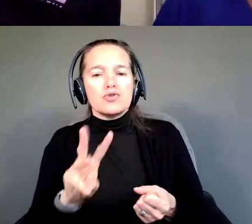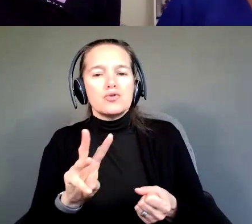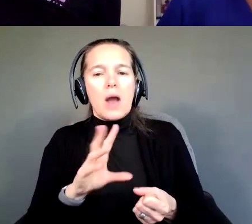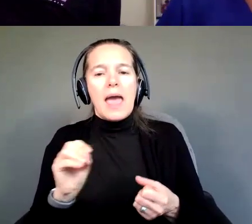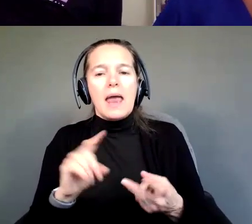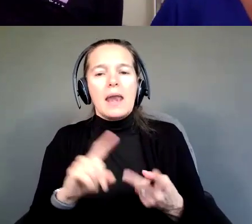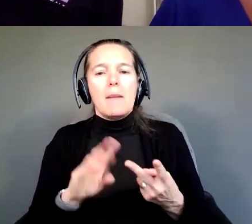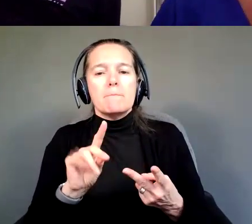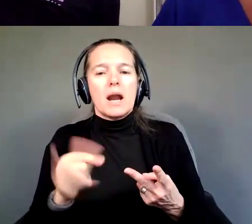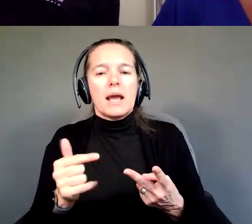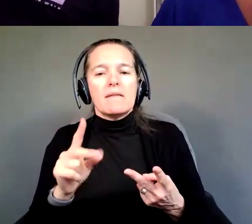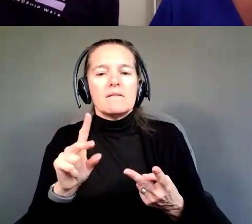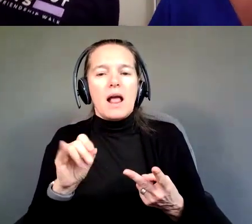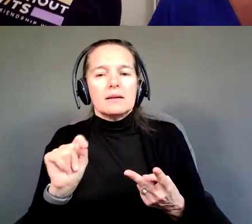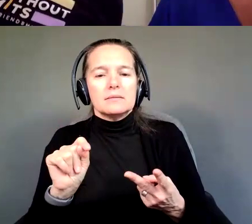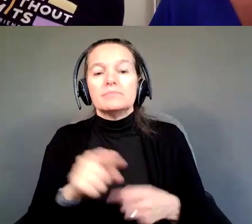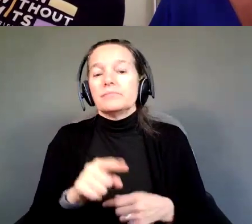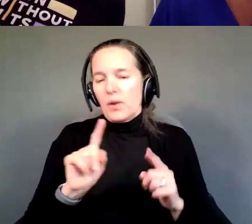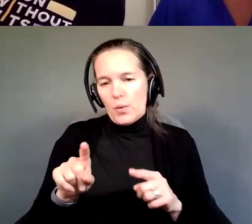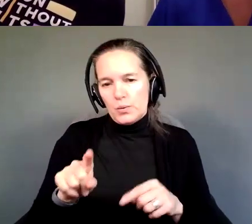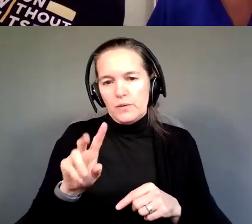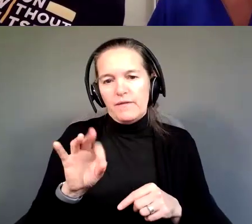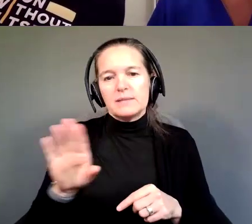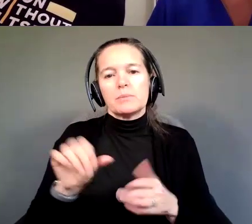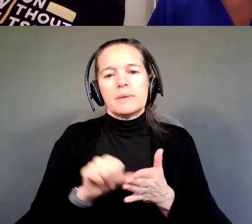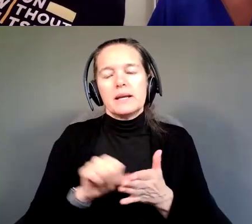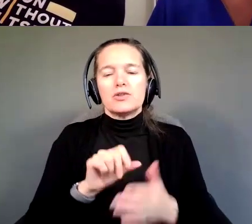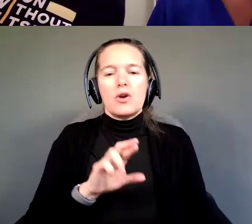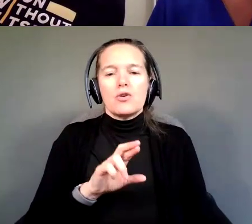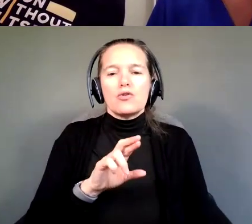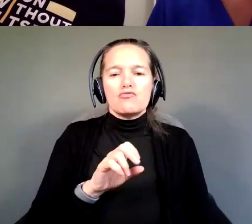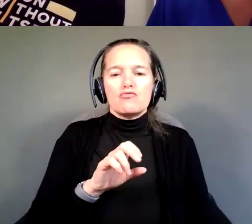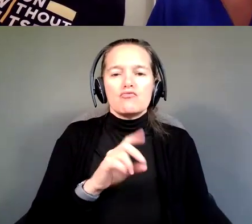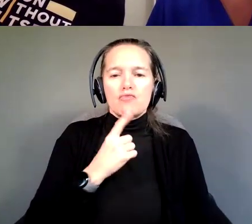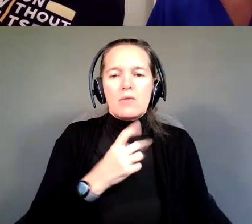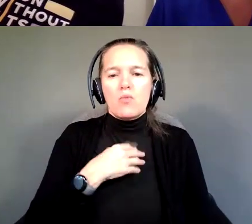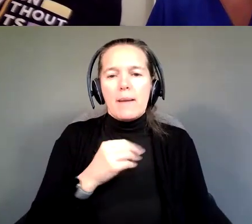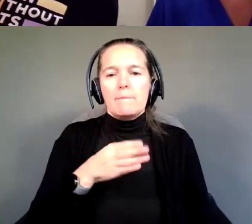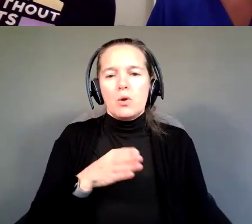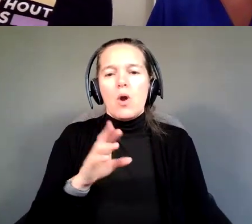By going to our Facebook, which is RedWhiteBrewRI, and our Instagram is redwhitebrewforyou.